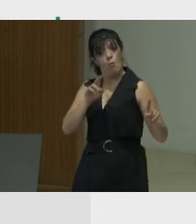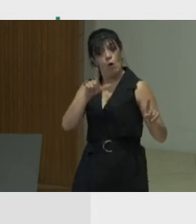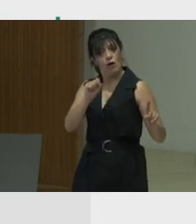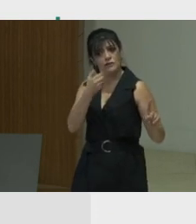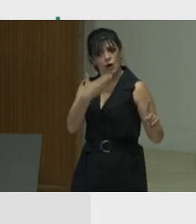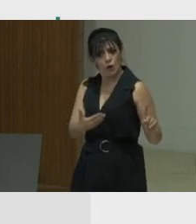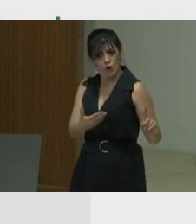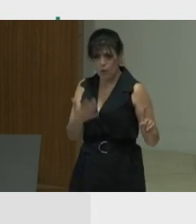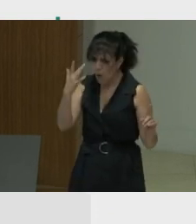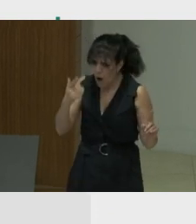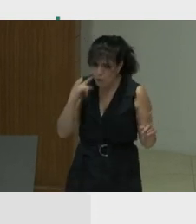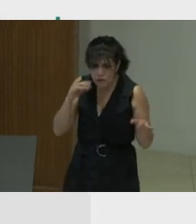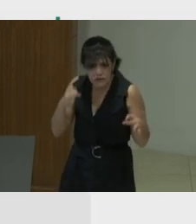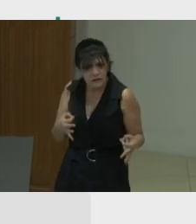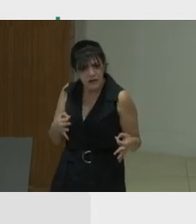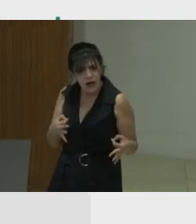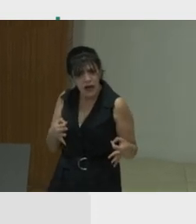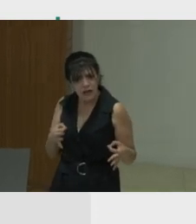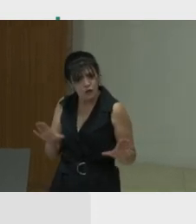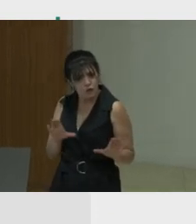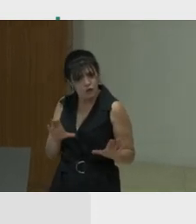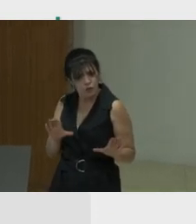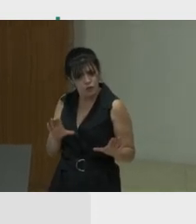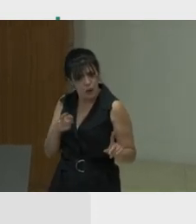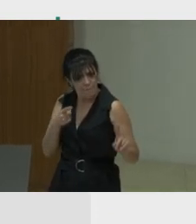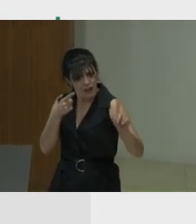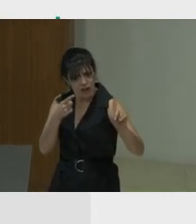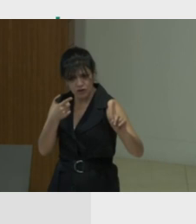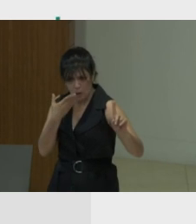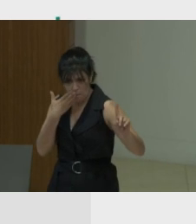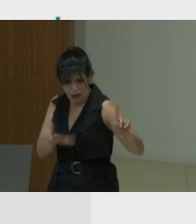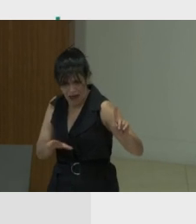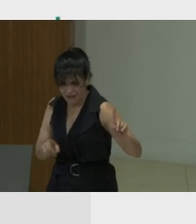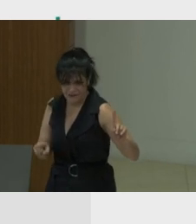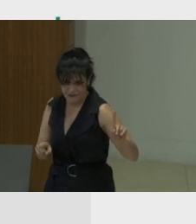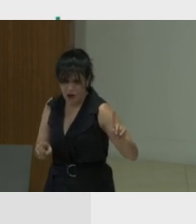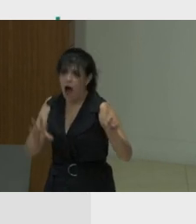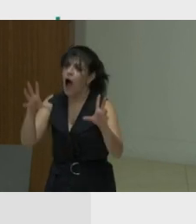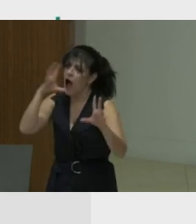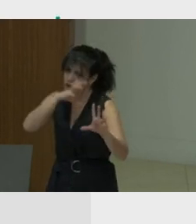would you decide to have a mission based on bad morals? You already assume them to be good.